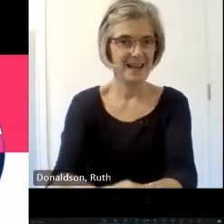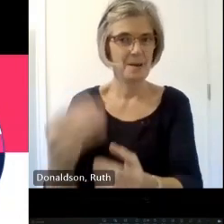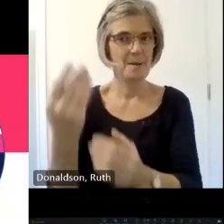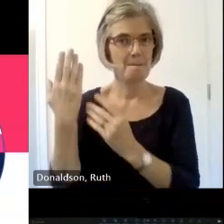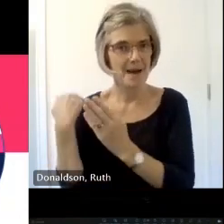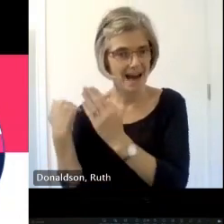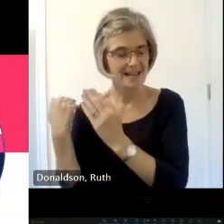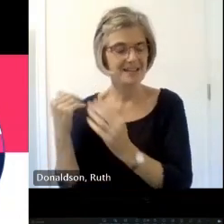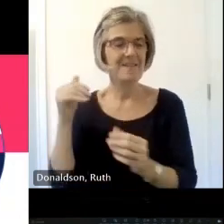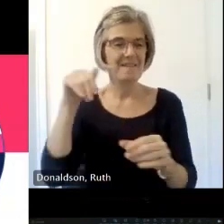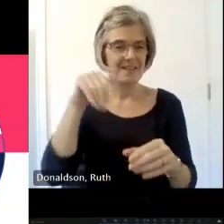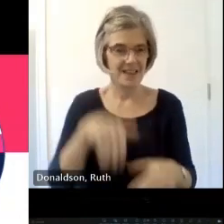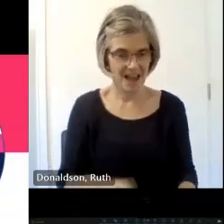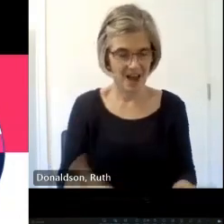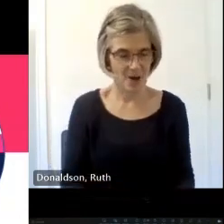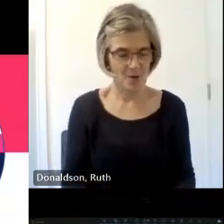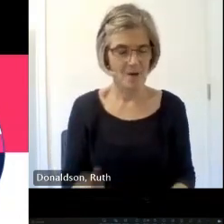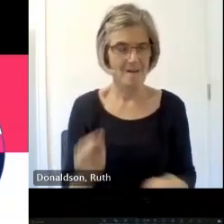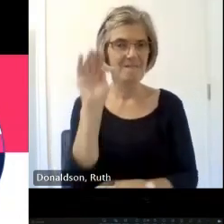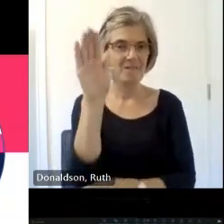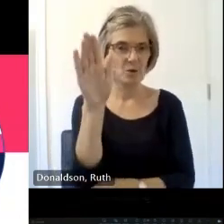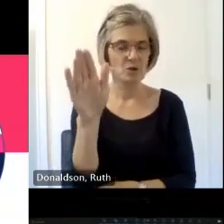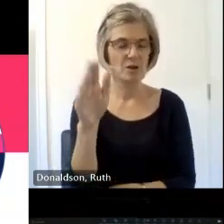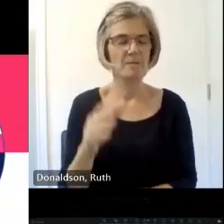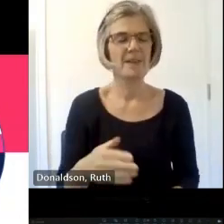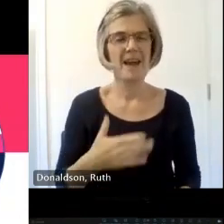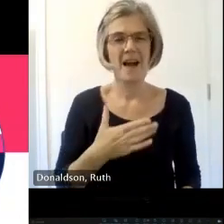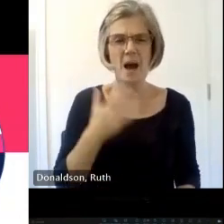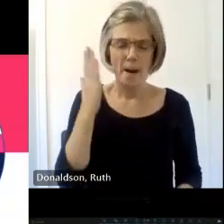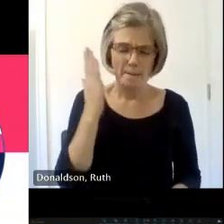understanding the diverse material culture of the past we can build more resilient communities a